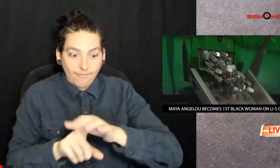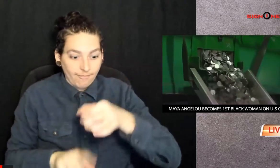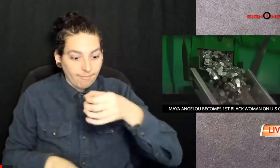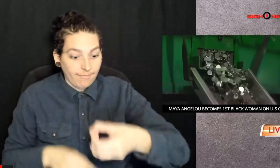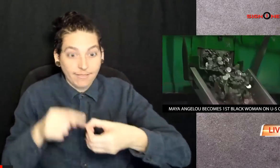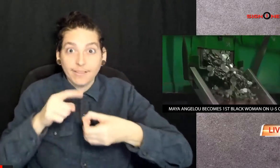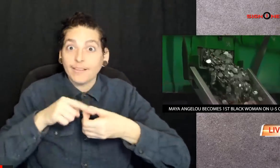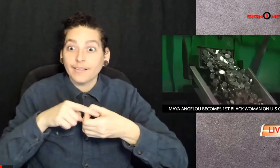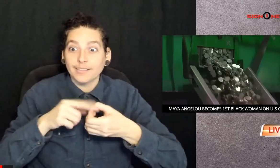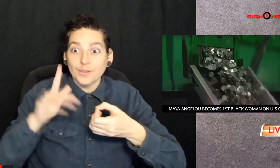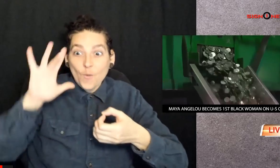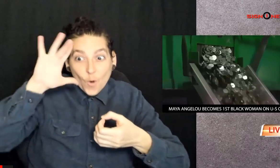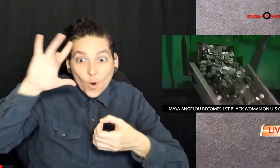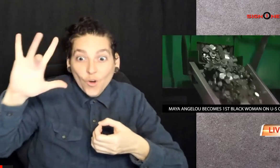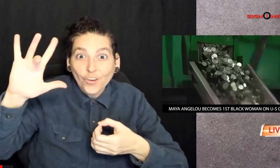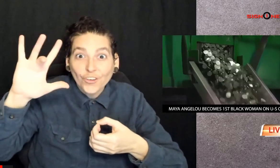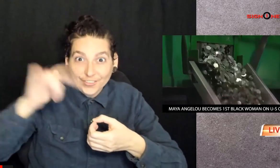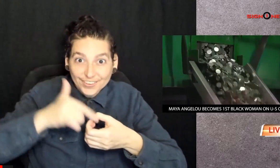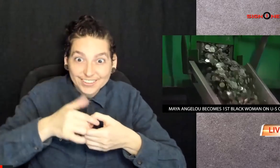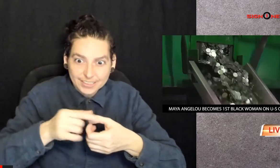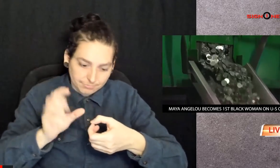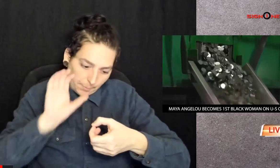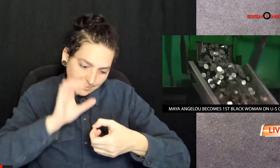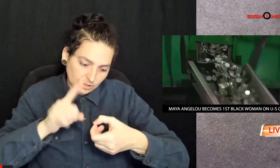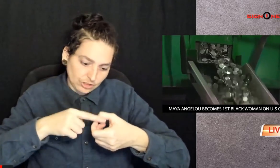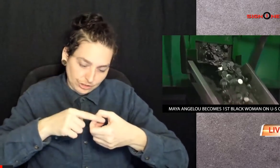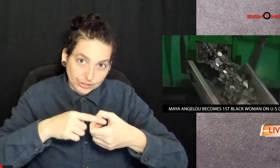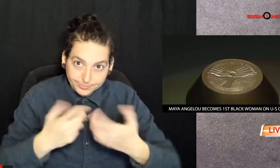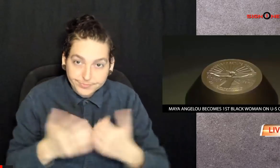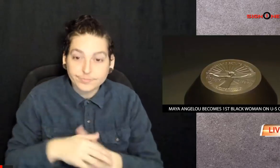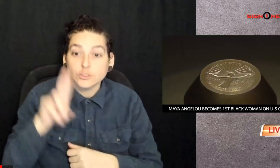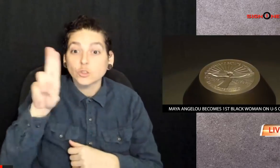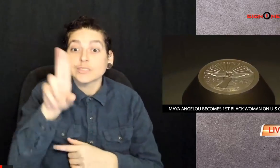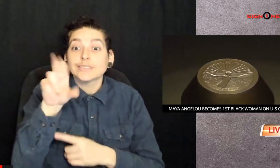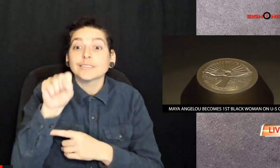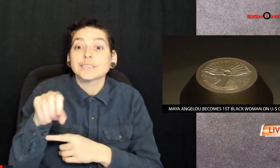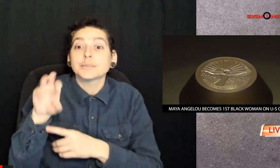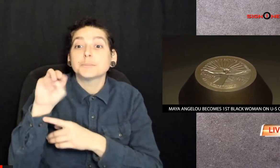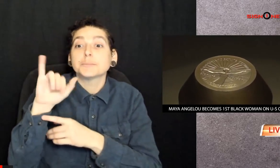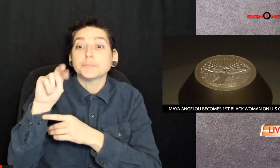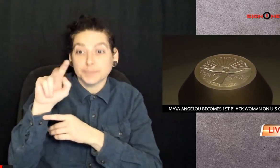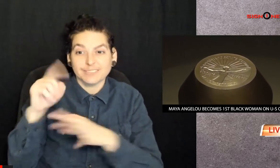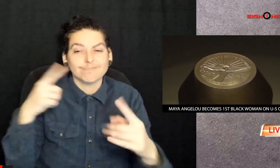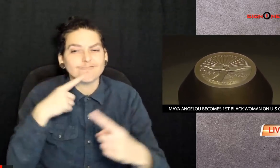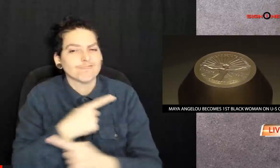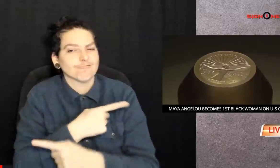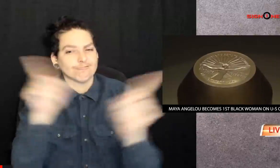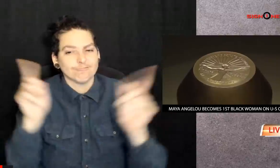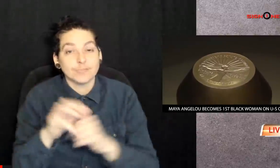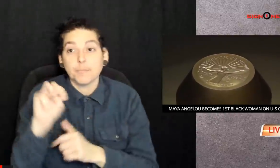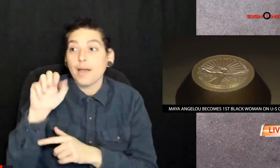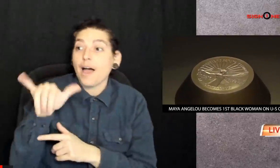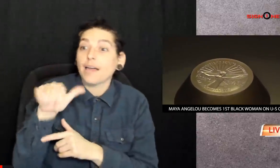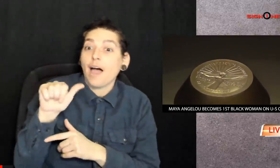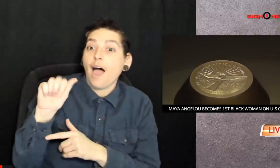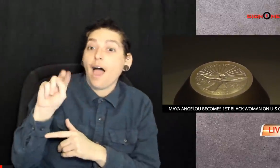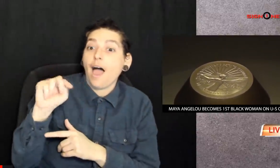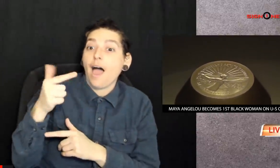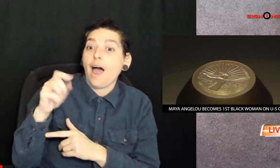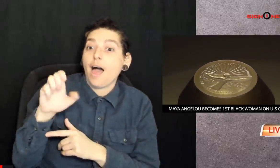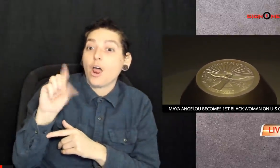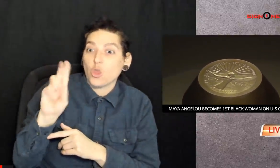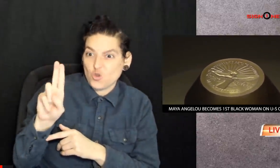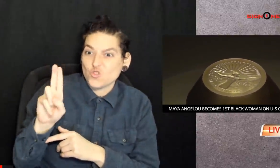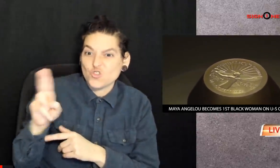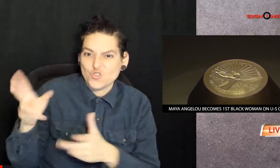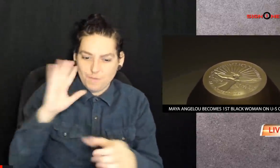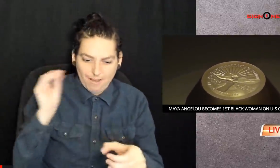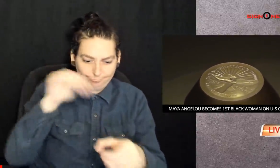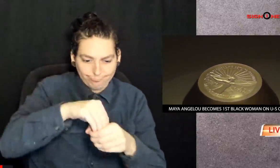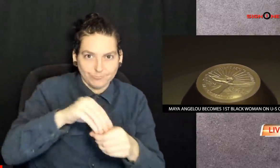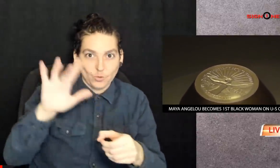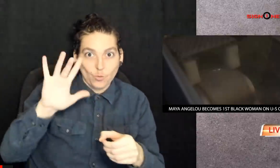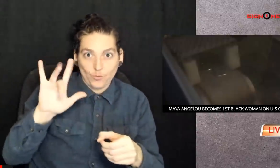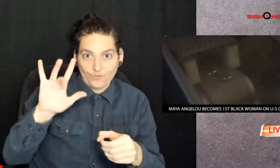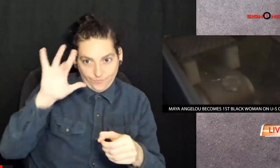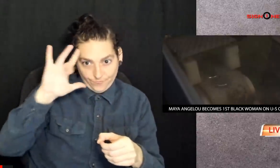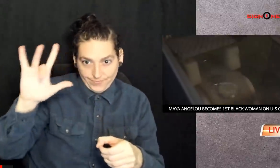now the first black woman to appear on a US quarter